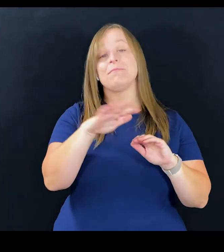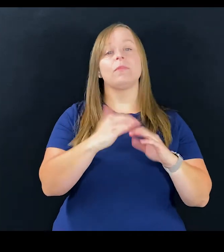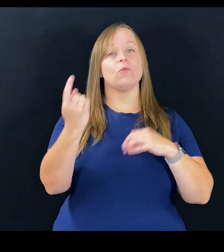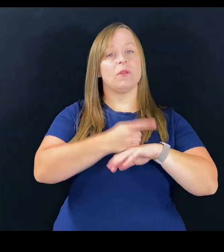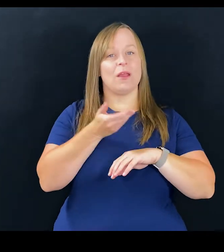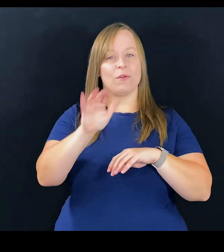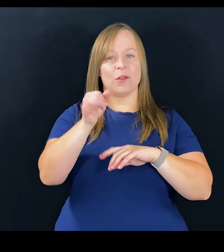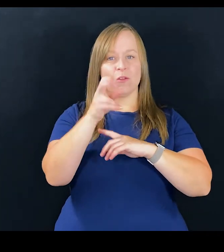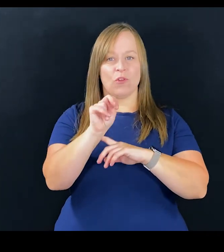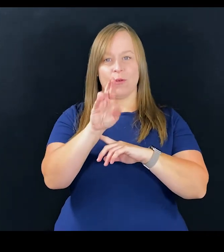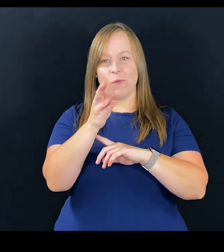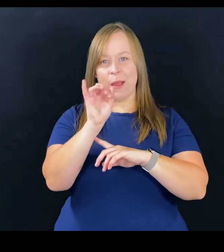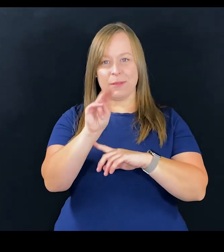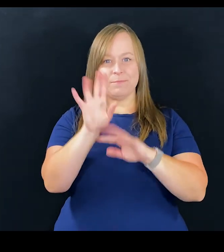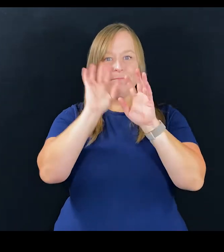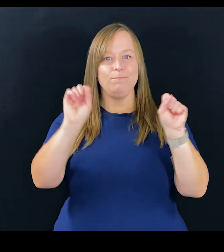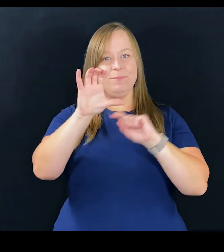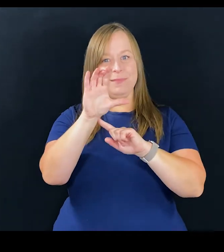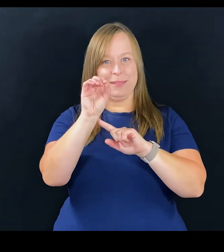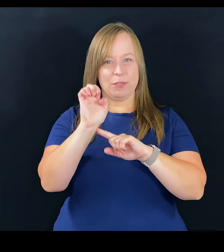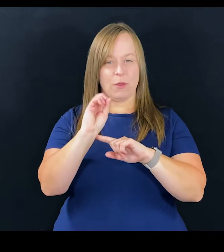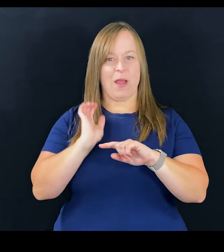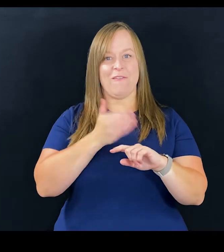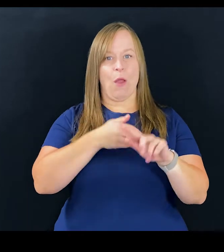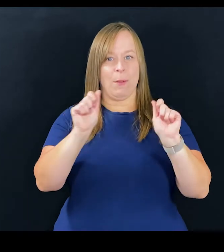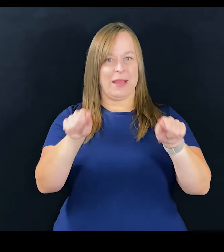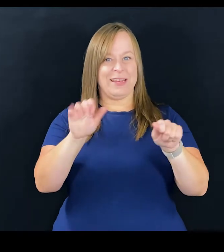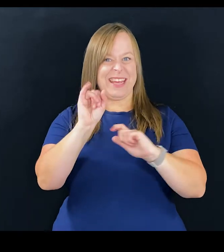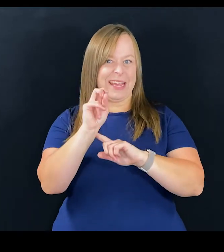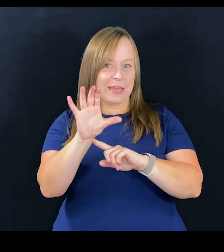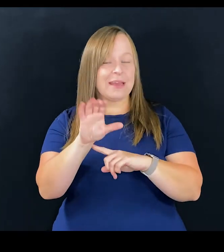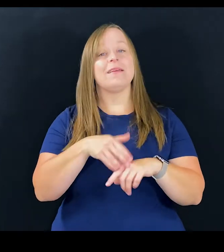Today, we welcome John Robinson, president and CEO of Our Ability, Inc.